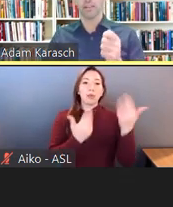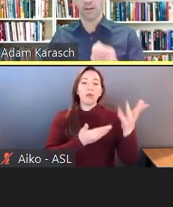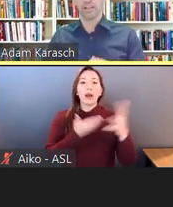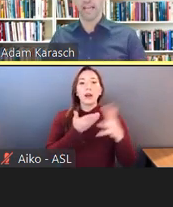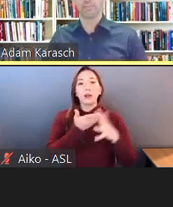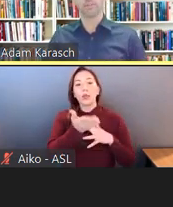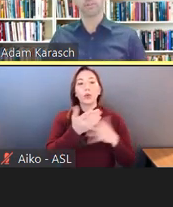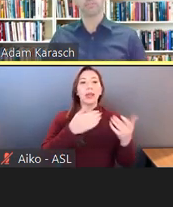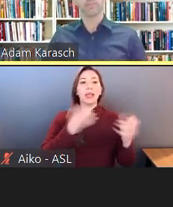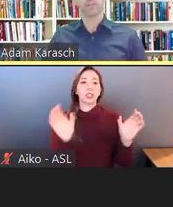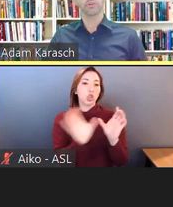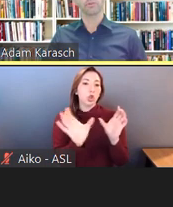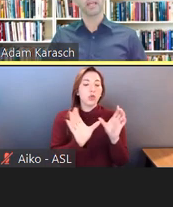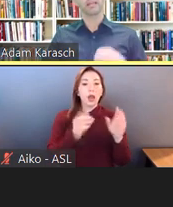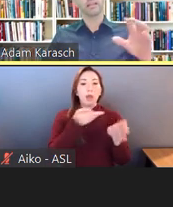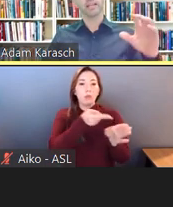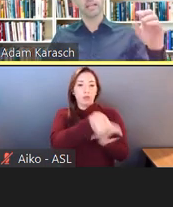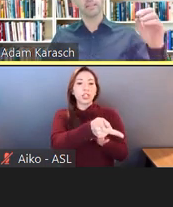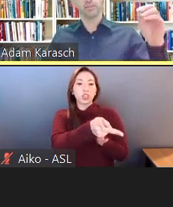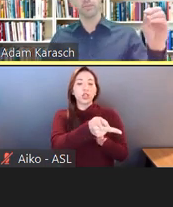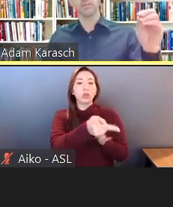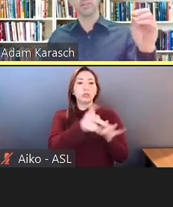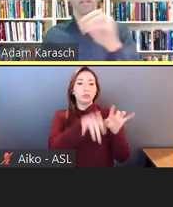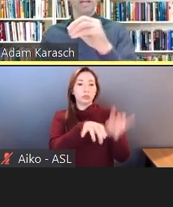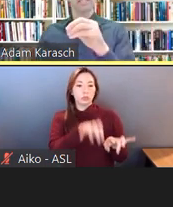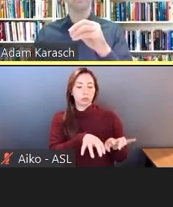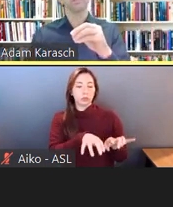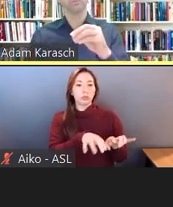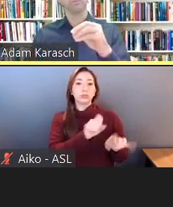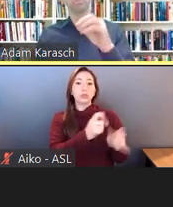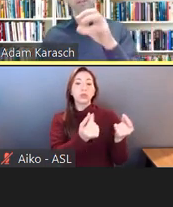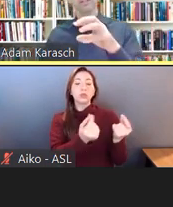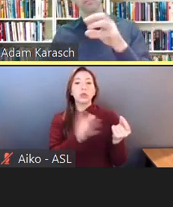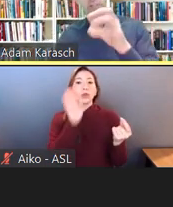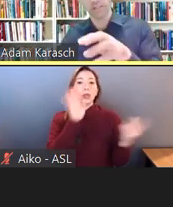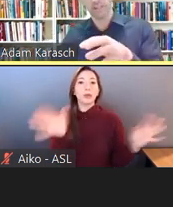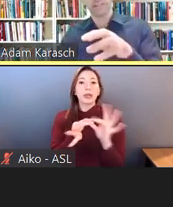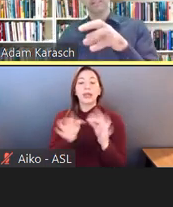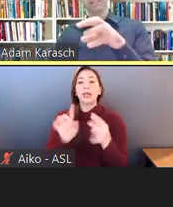CART captioner who then connects to the blind individual's brailled reader.